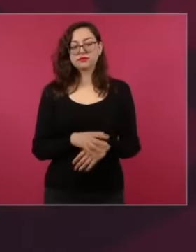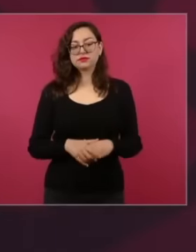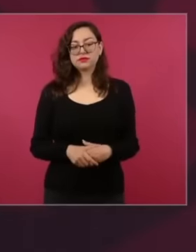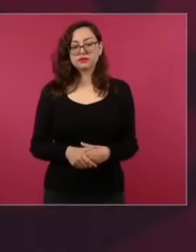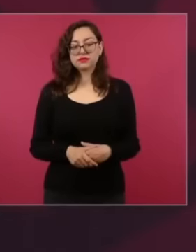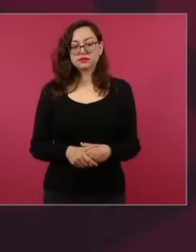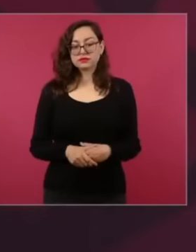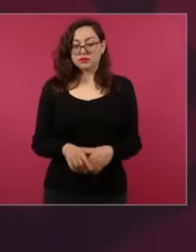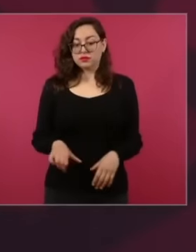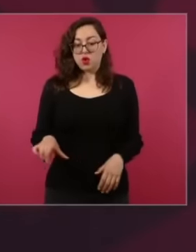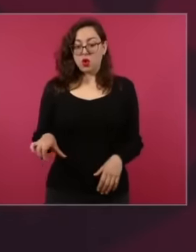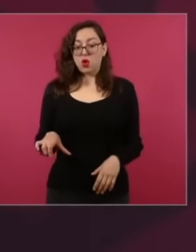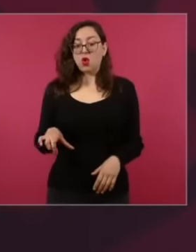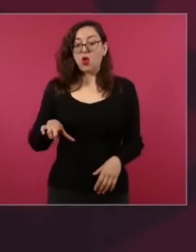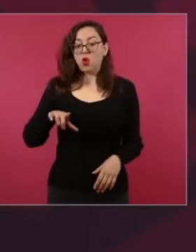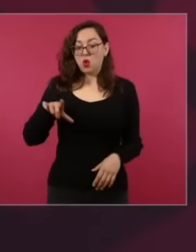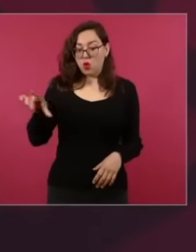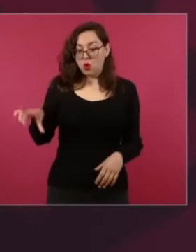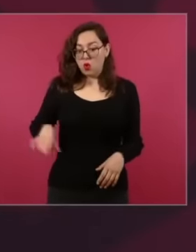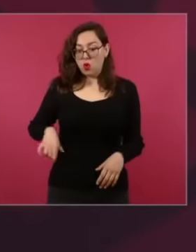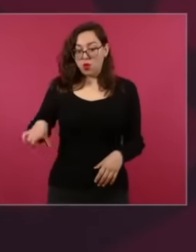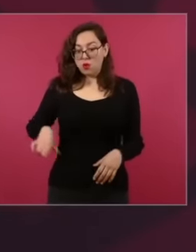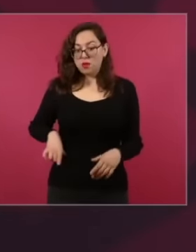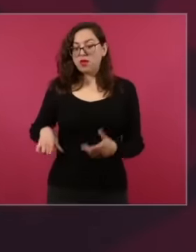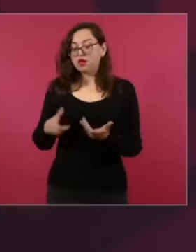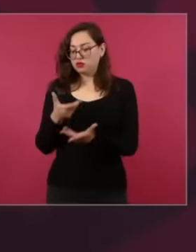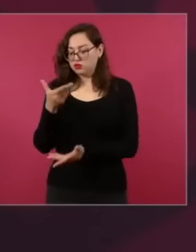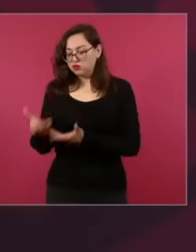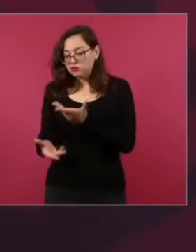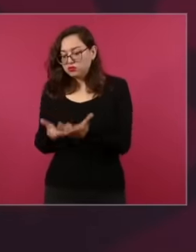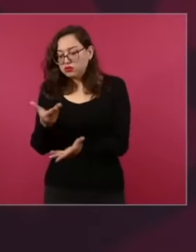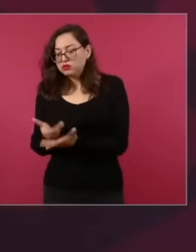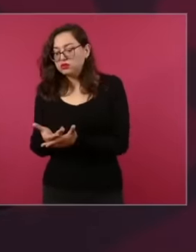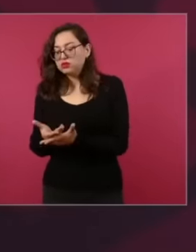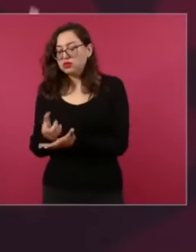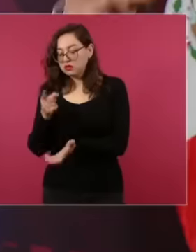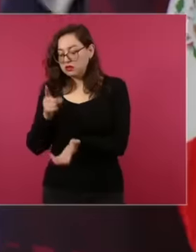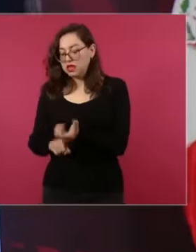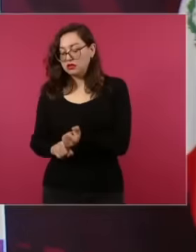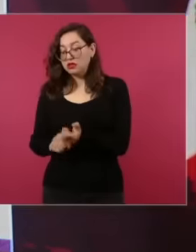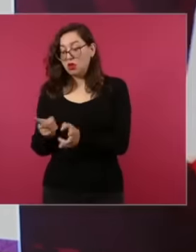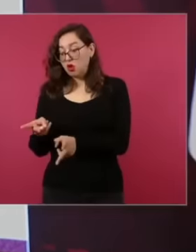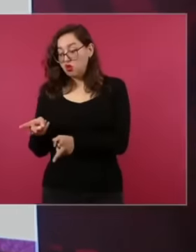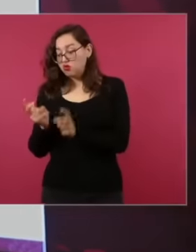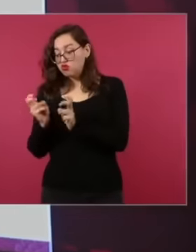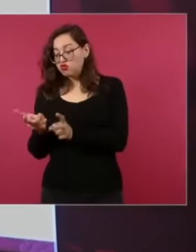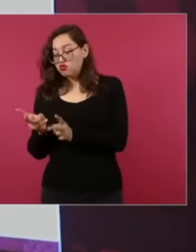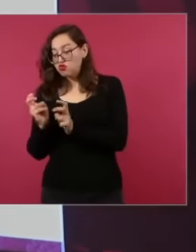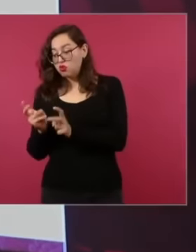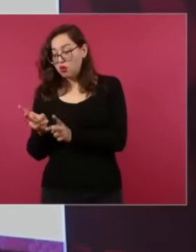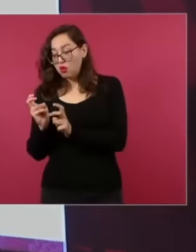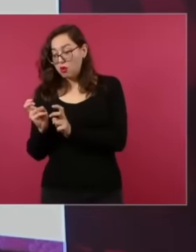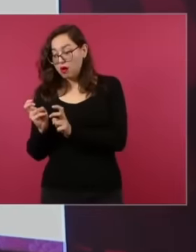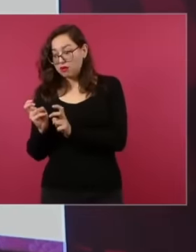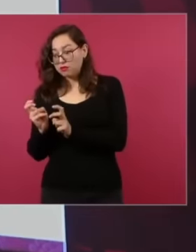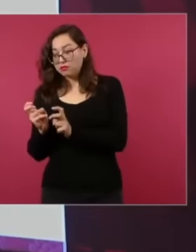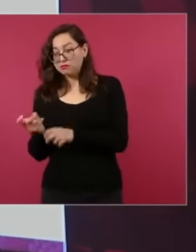a public official does is more questionable who steals what a street thief does,